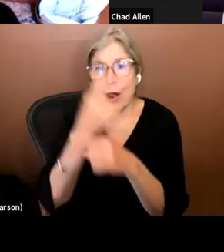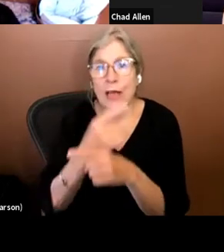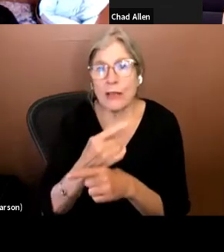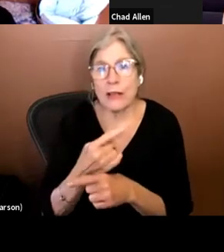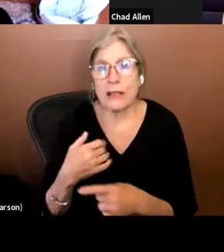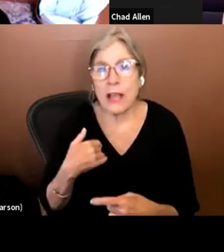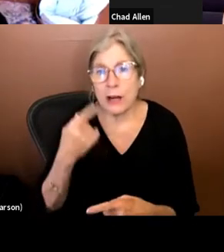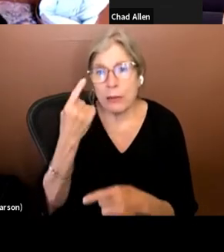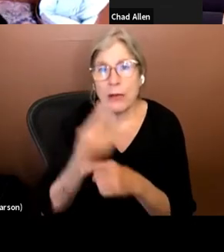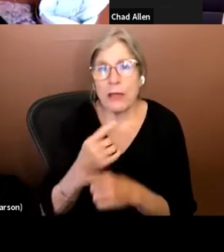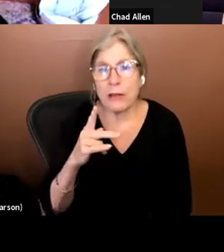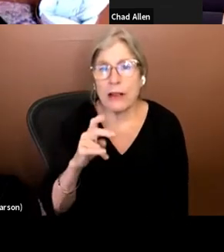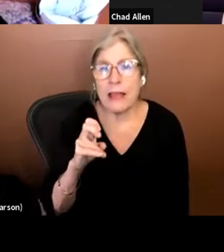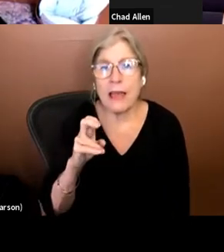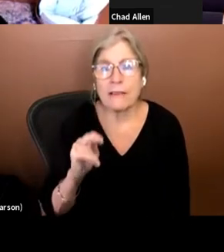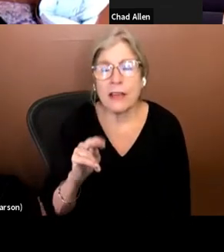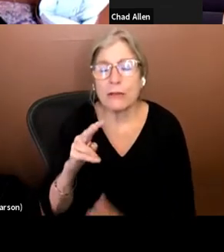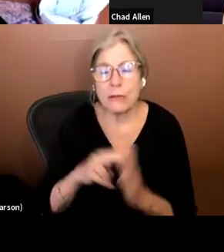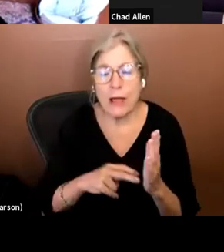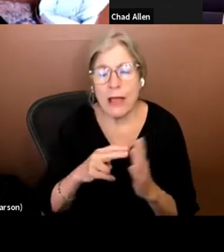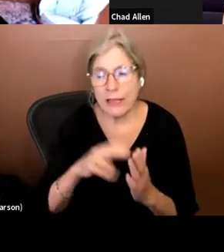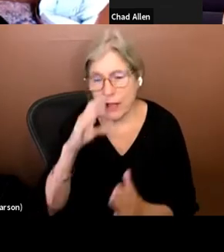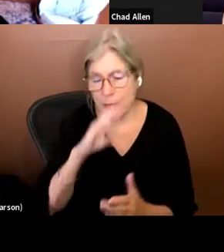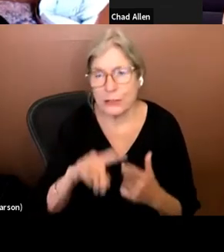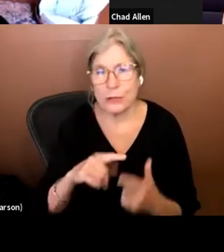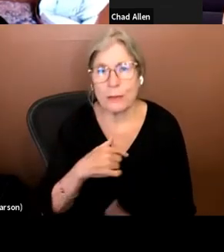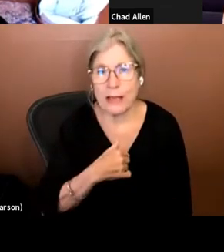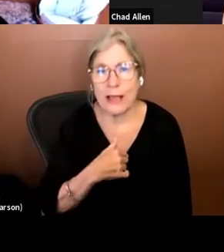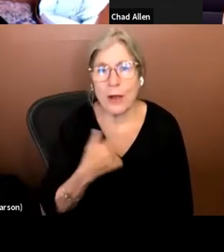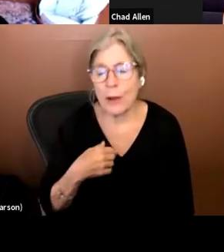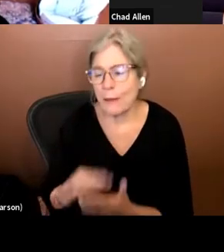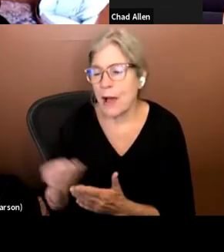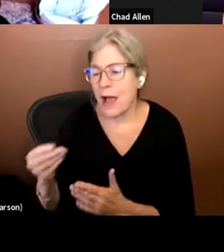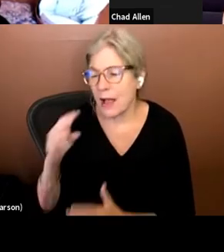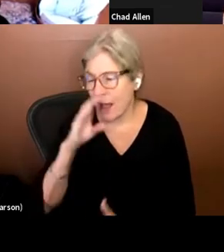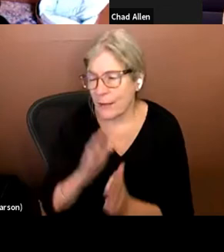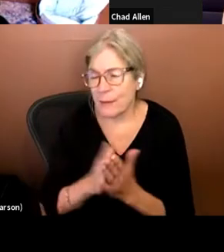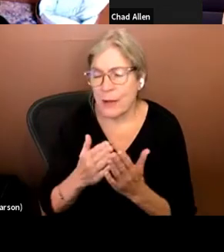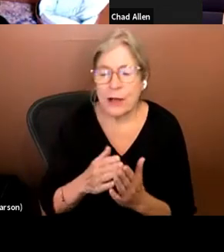Kevin read comics to me. We'd buy Superman, Batman,